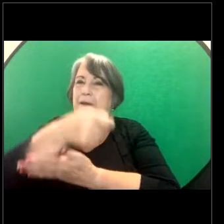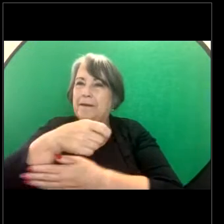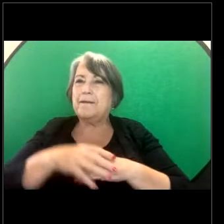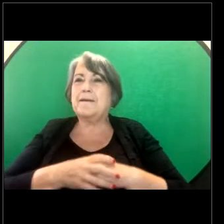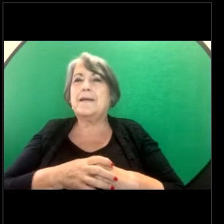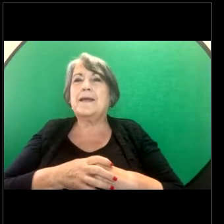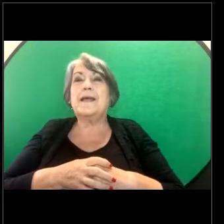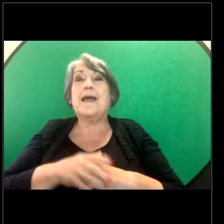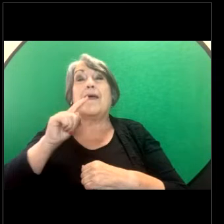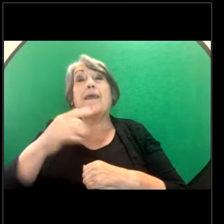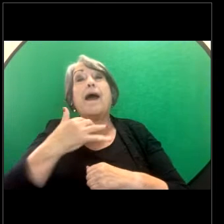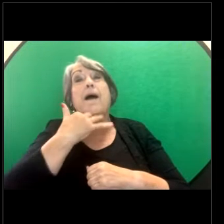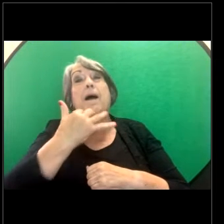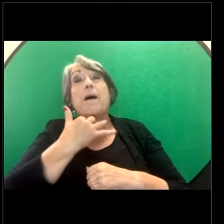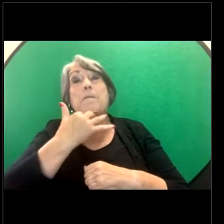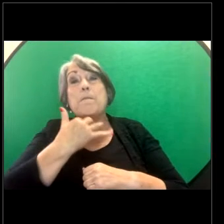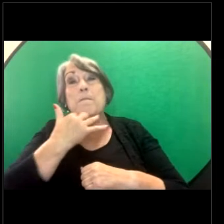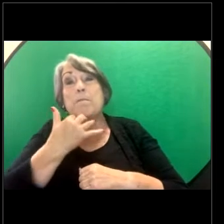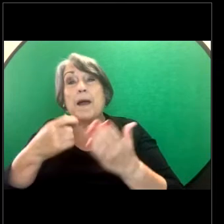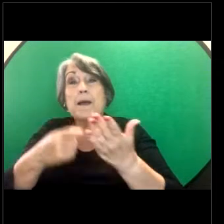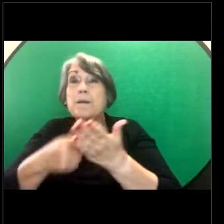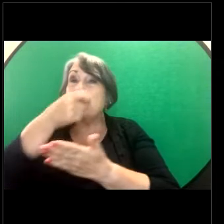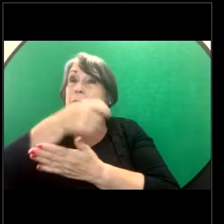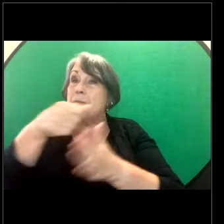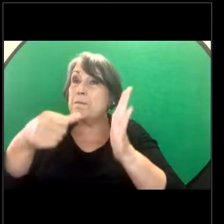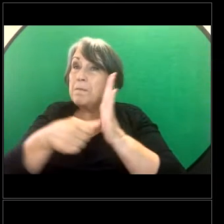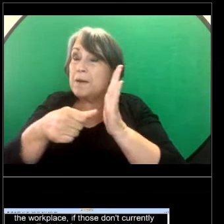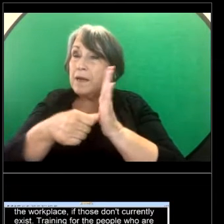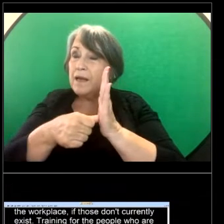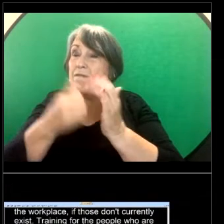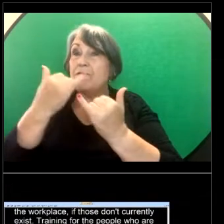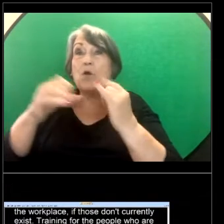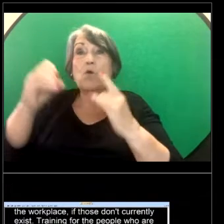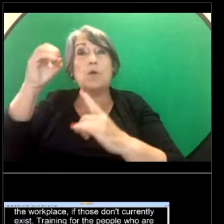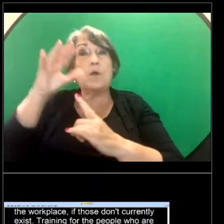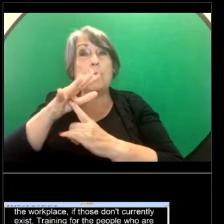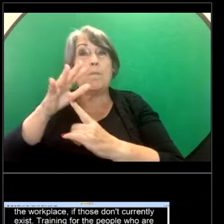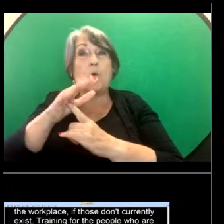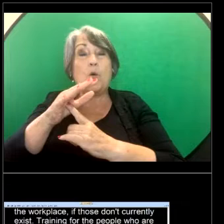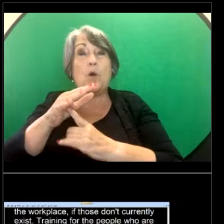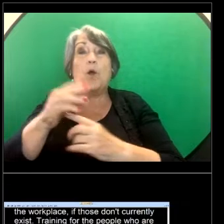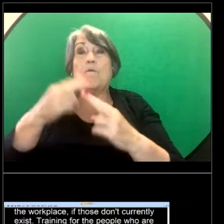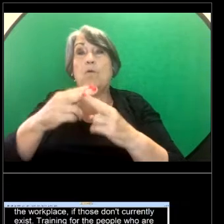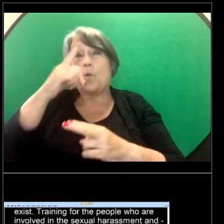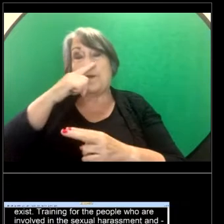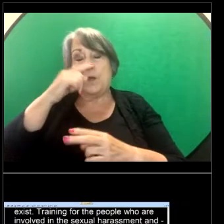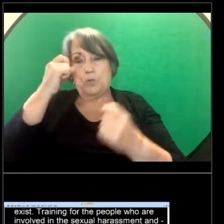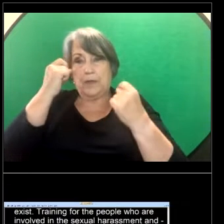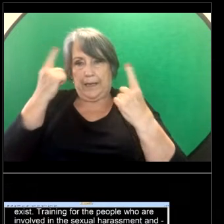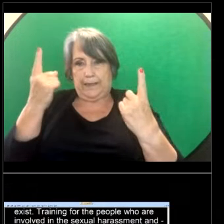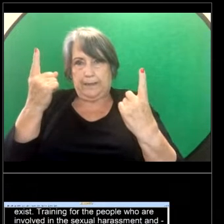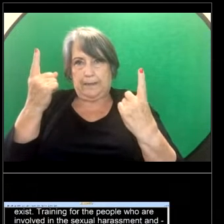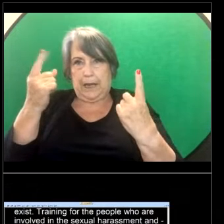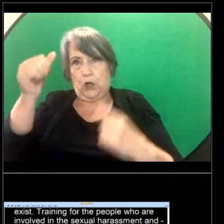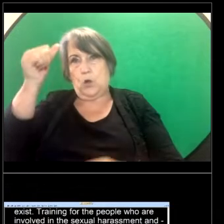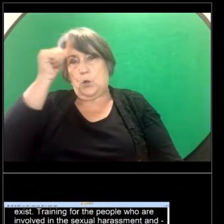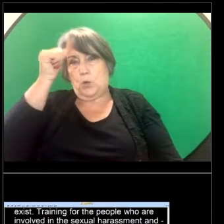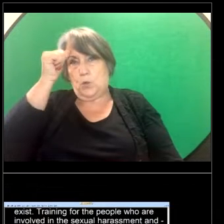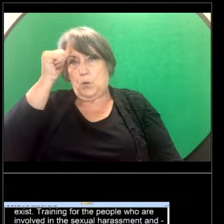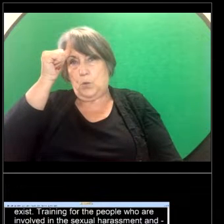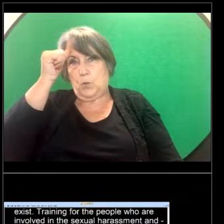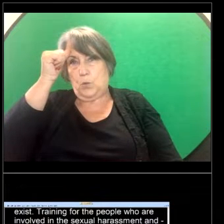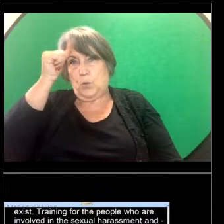amount of compensation, I think, is an important thing for people to know about. So there has been